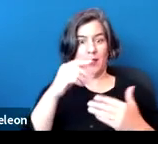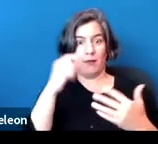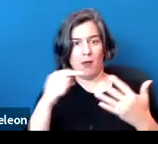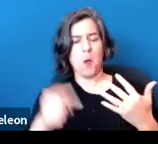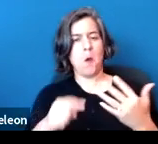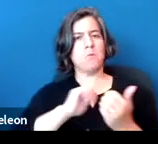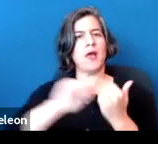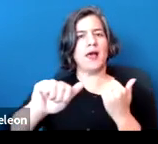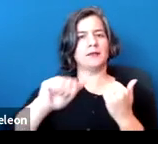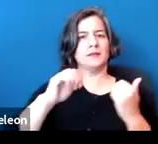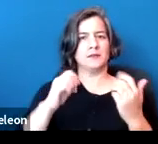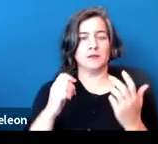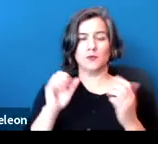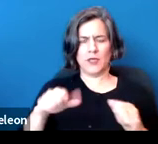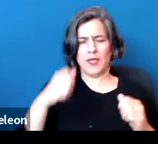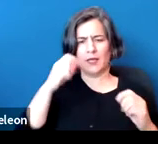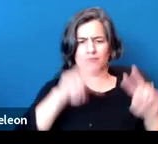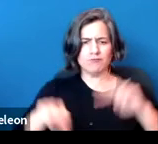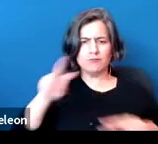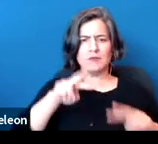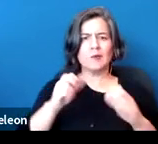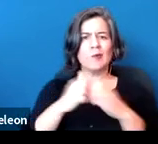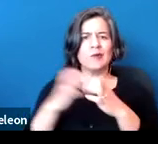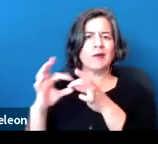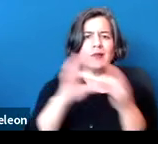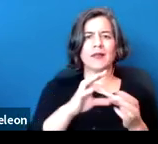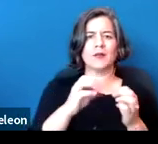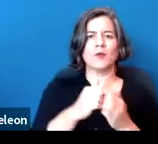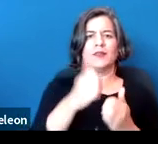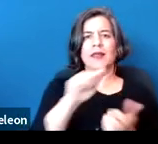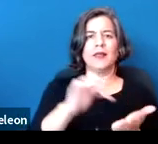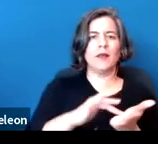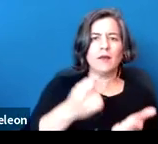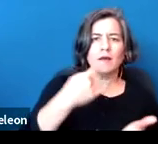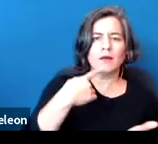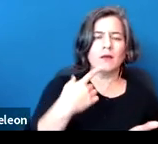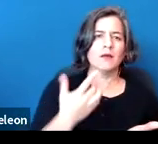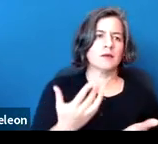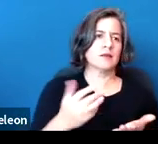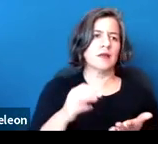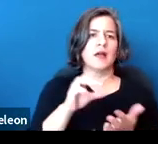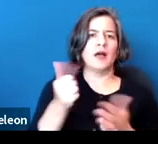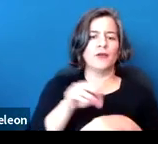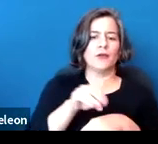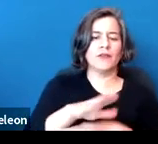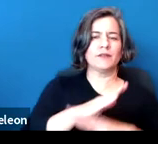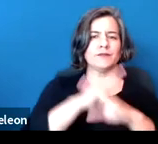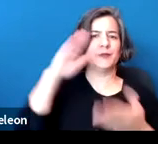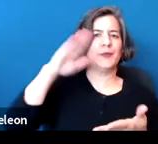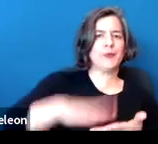analyzing that without regard to drugs or any ameliorative interventions or devices.